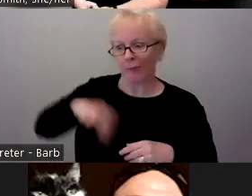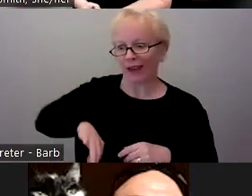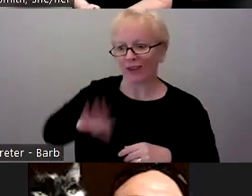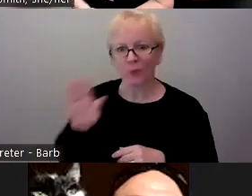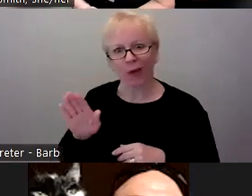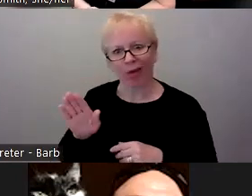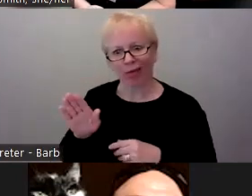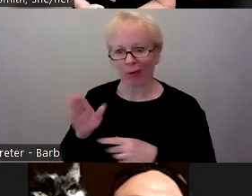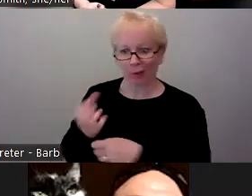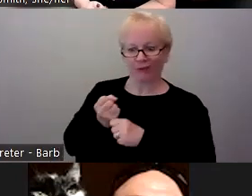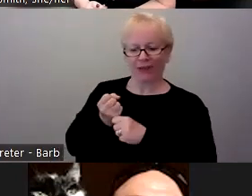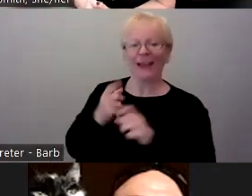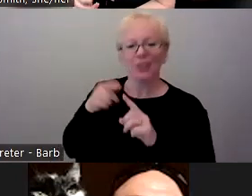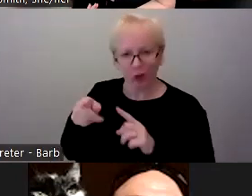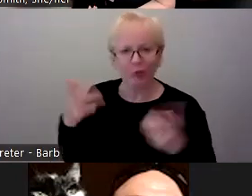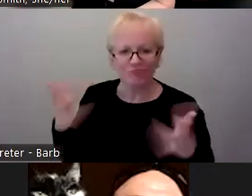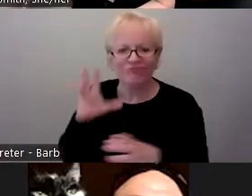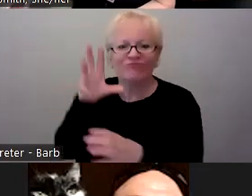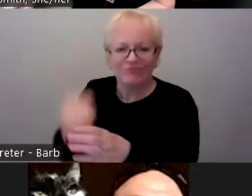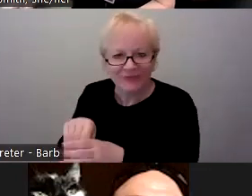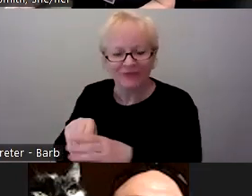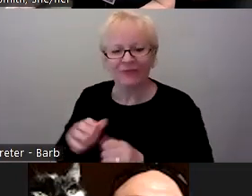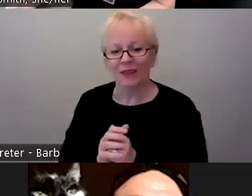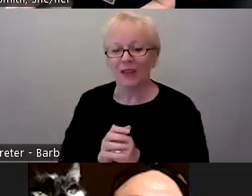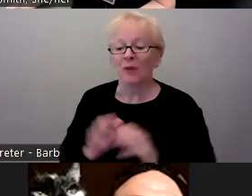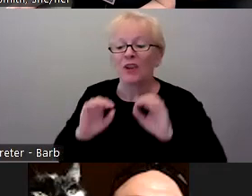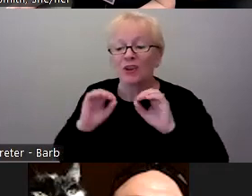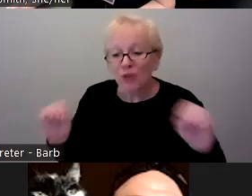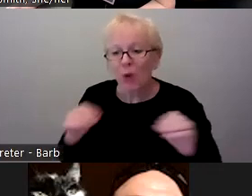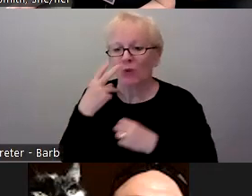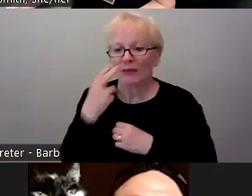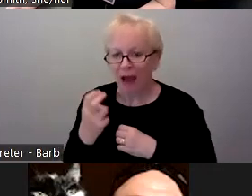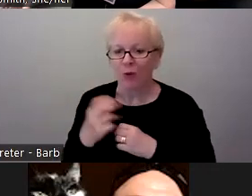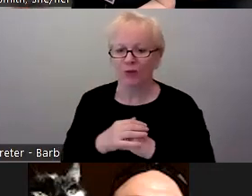So if you're thinking about it, there's really no downside.